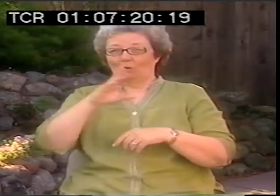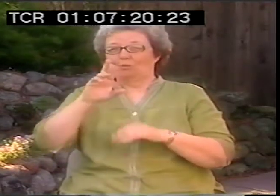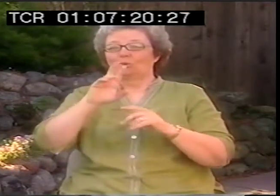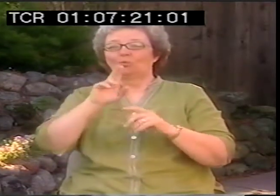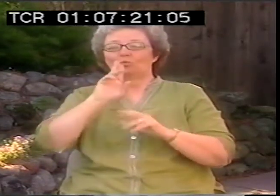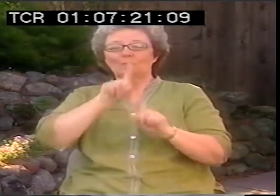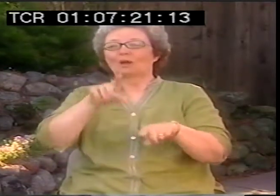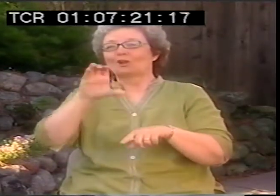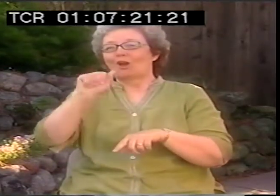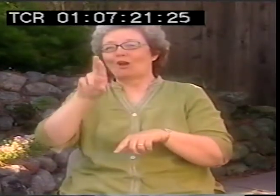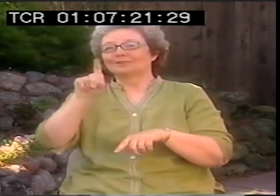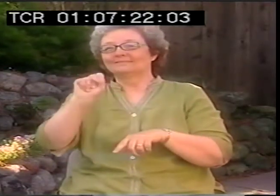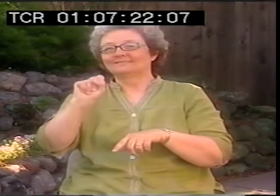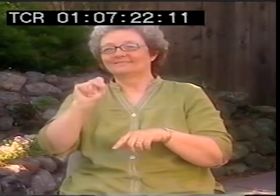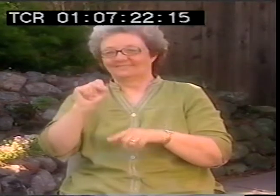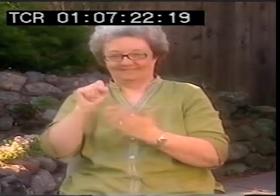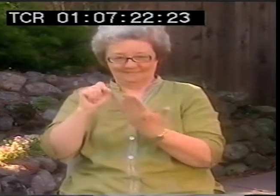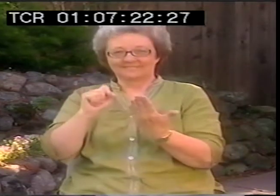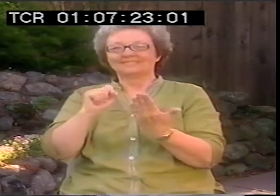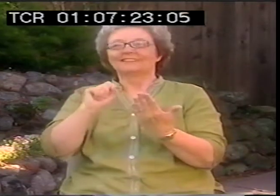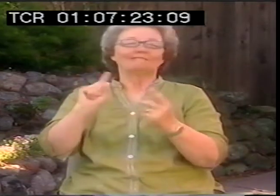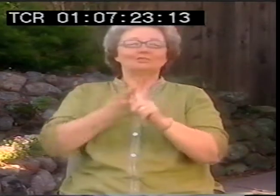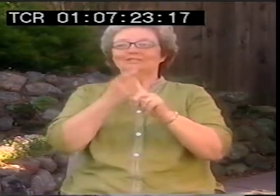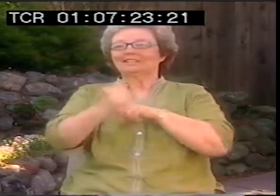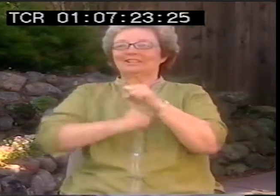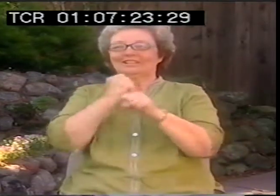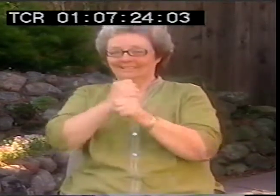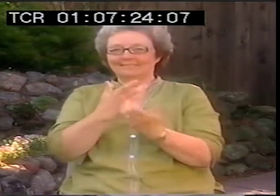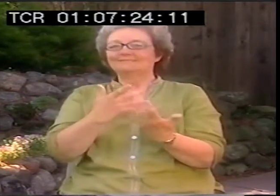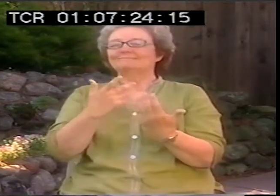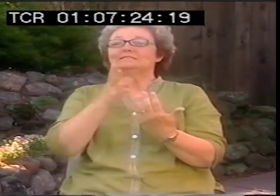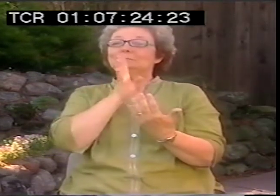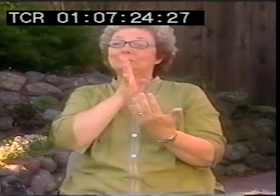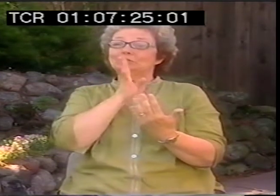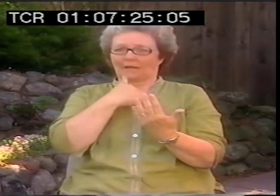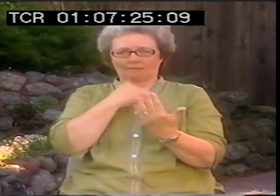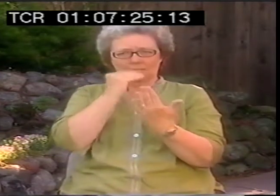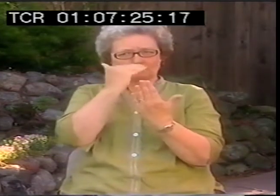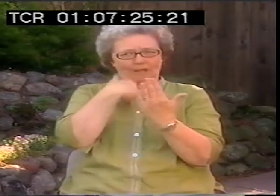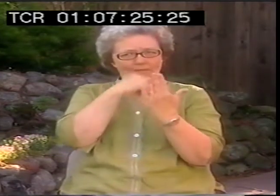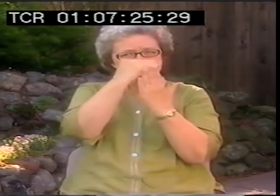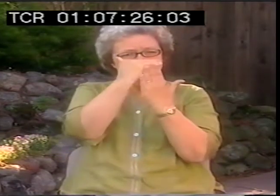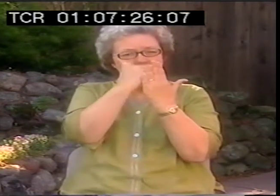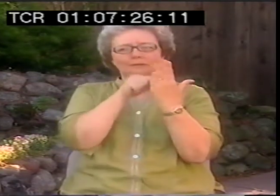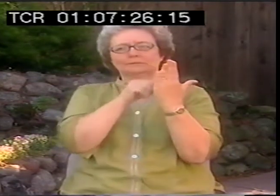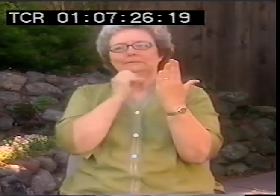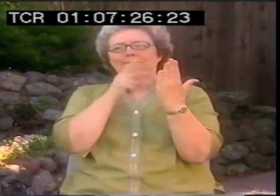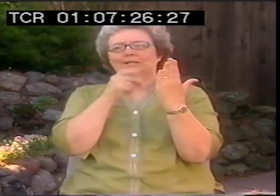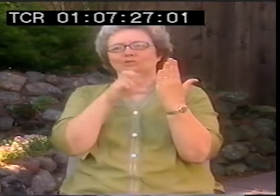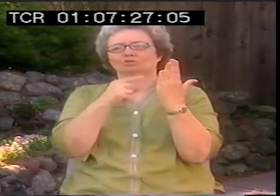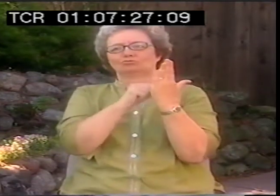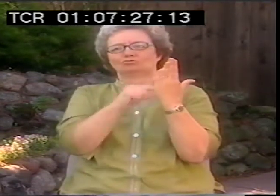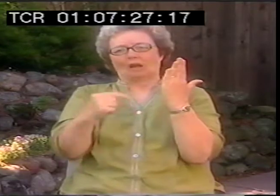And my report cards were really funny, because the first year of school terms of speech, you know, speech was a grade that you got.